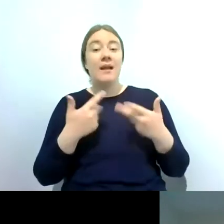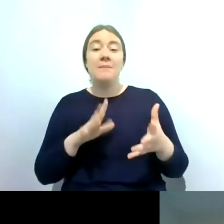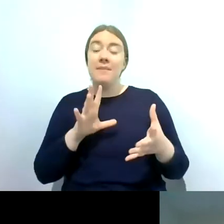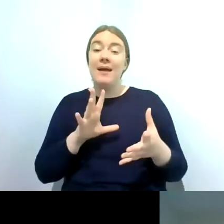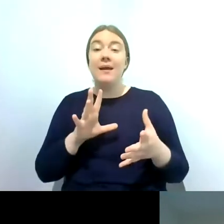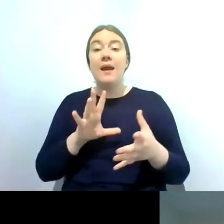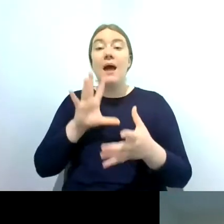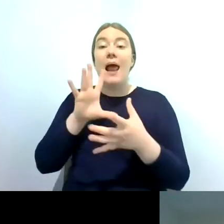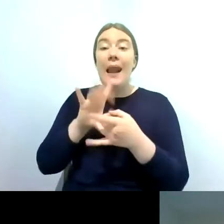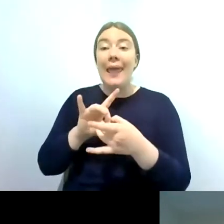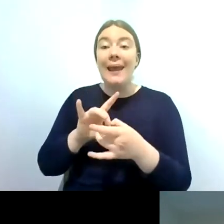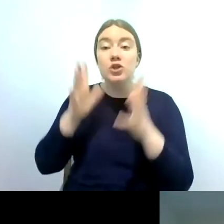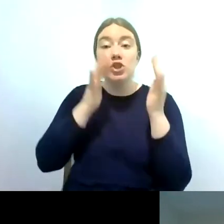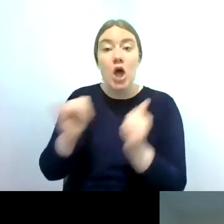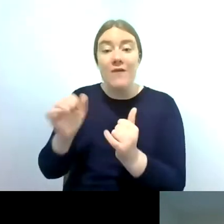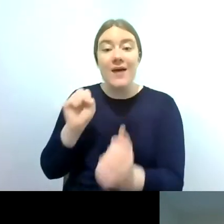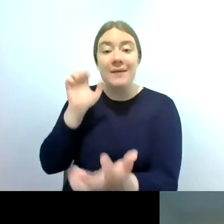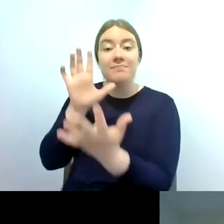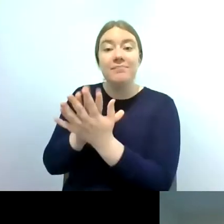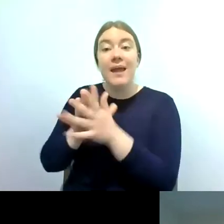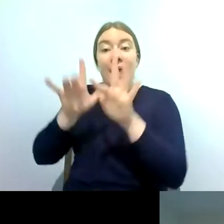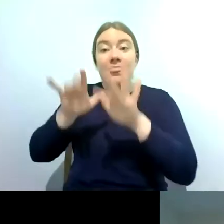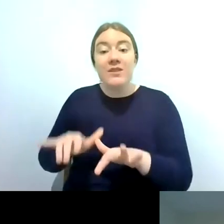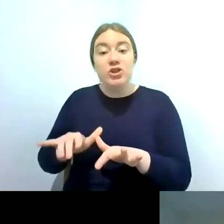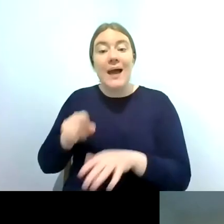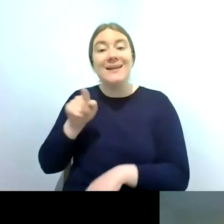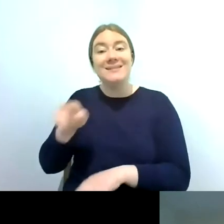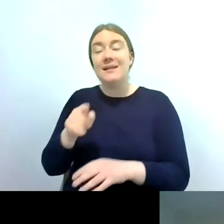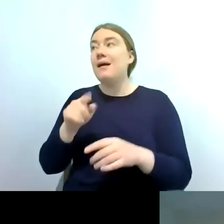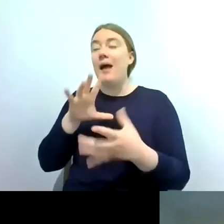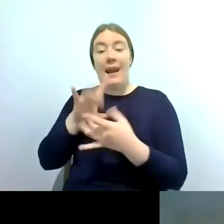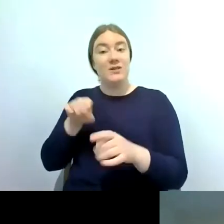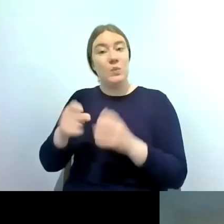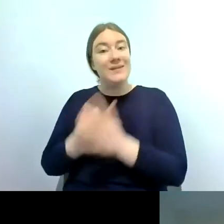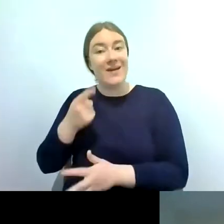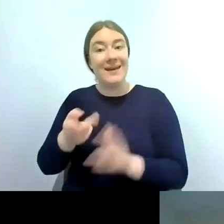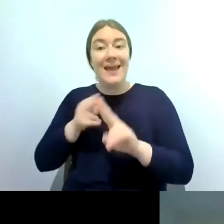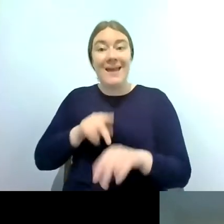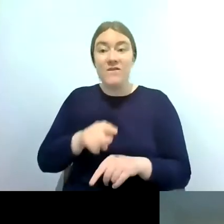in the chat box um just about the event so if you um do have a few minutes to tell us